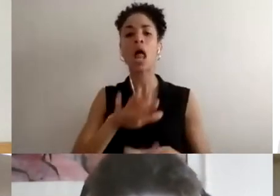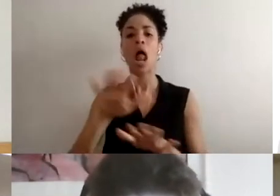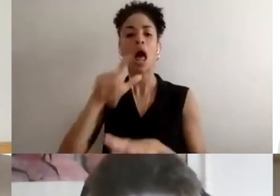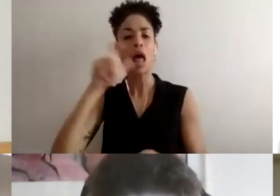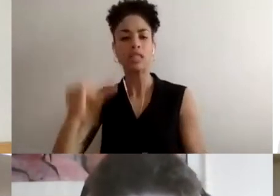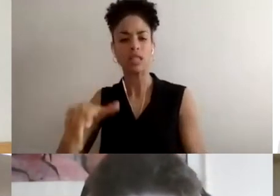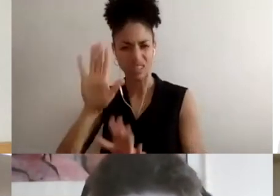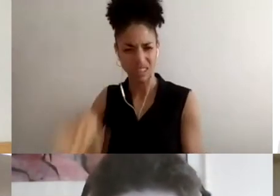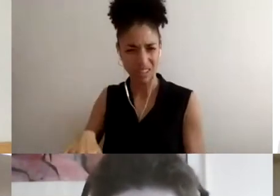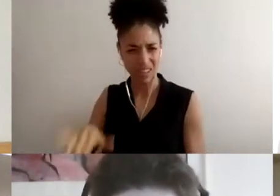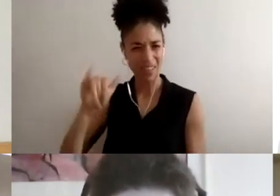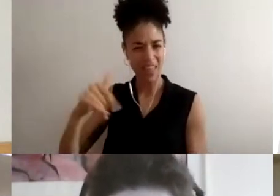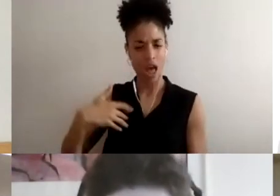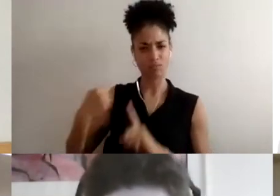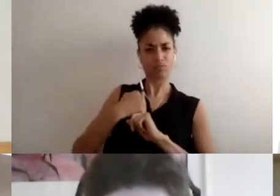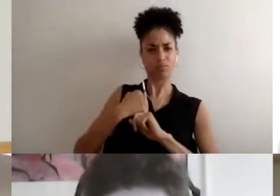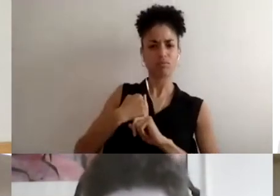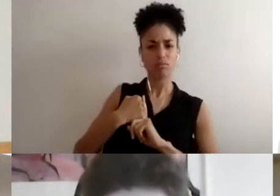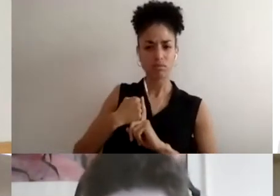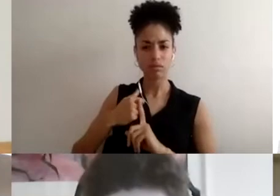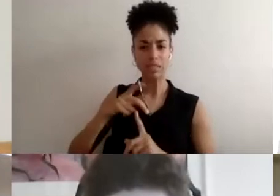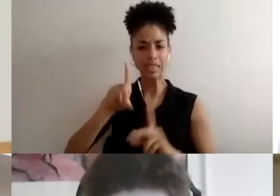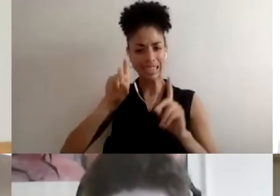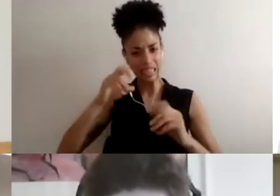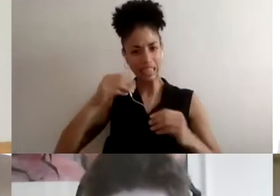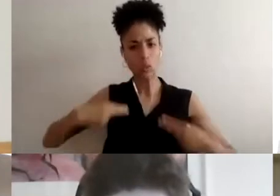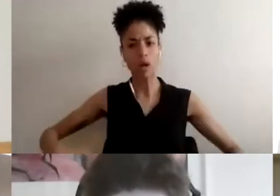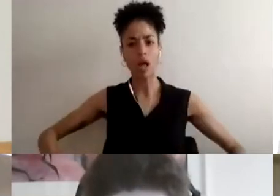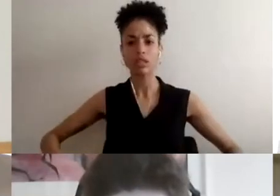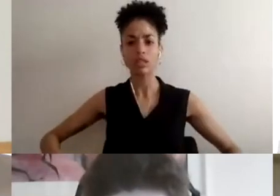renovation to add more wheelchair seating. Those are all ways in which we